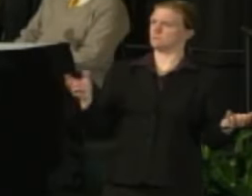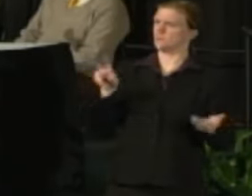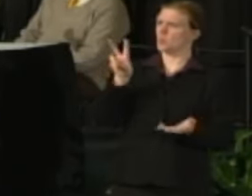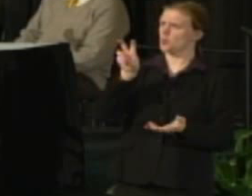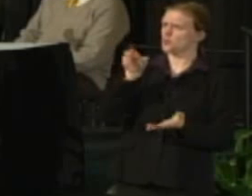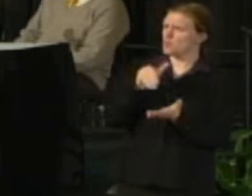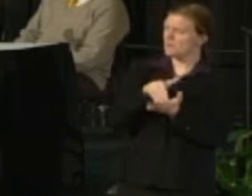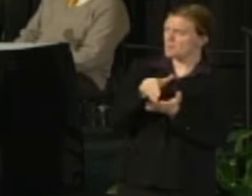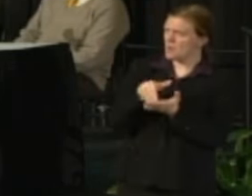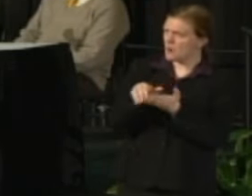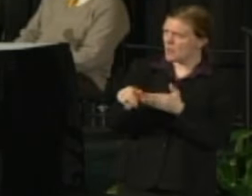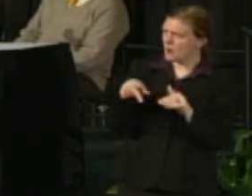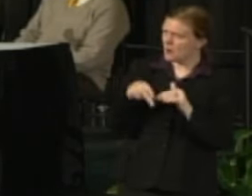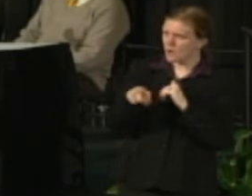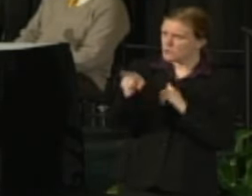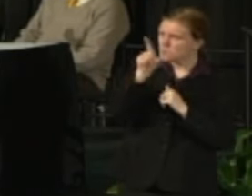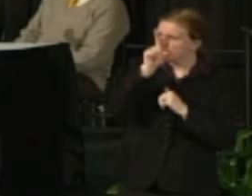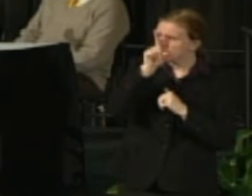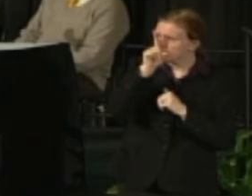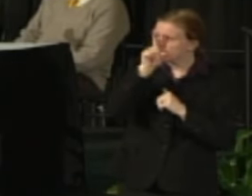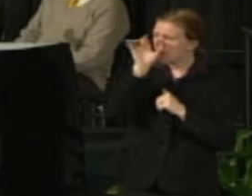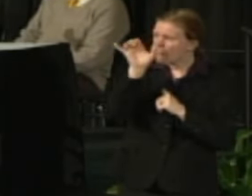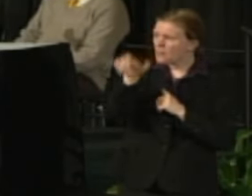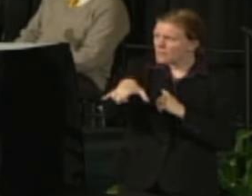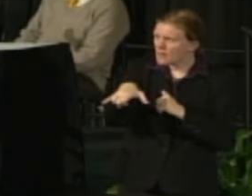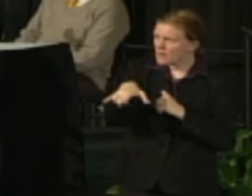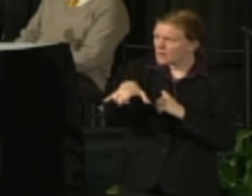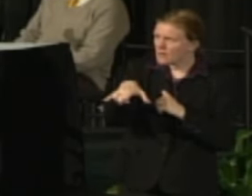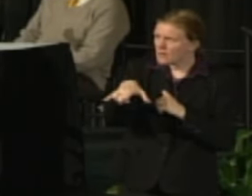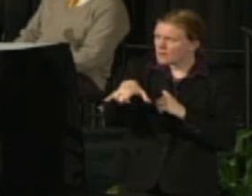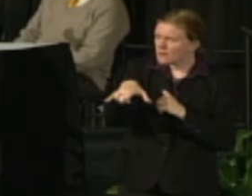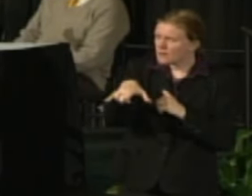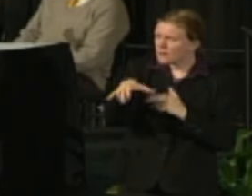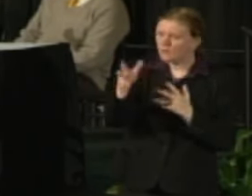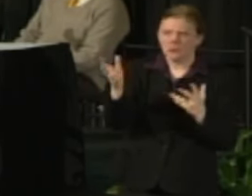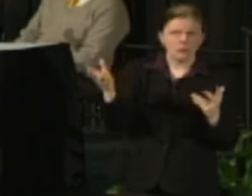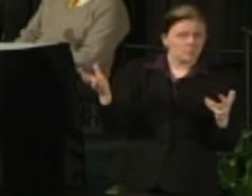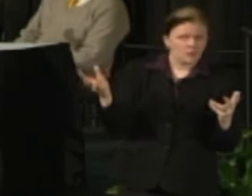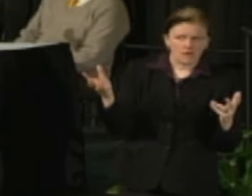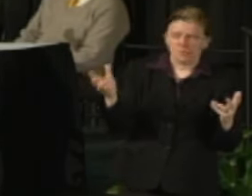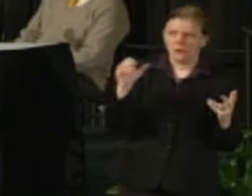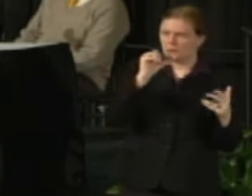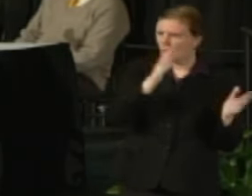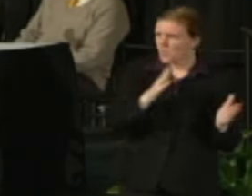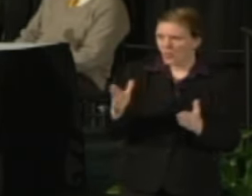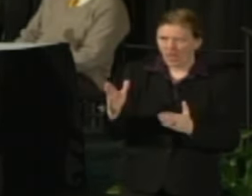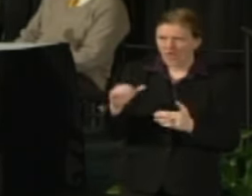of those conversations, we hear about this kind of cut or in the past other similar events